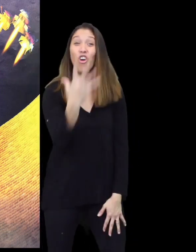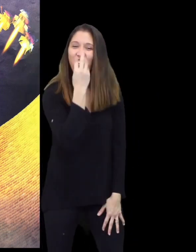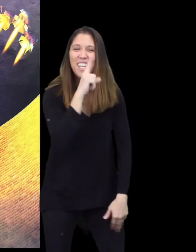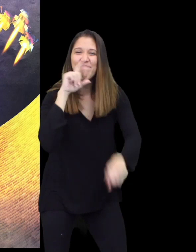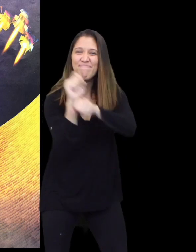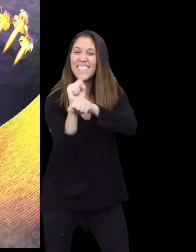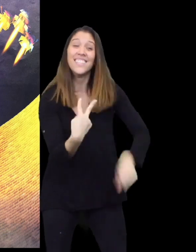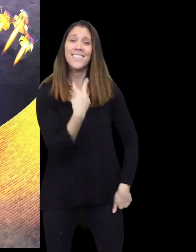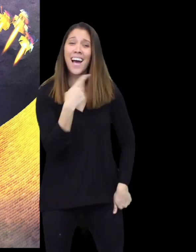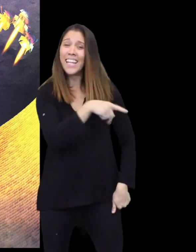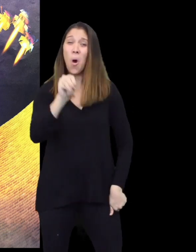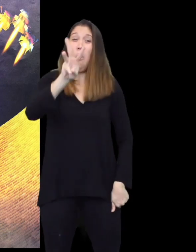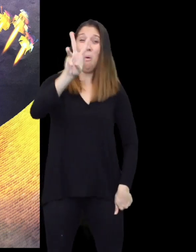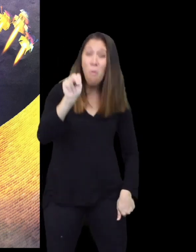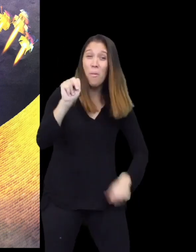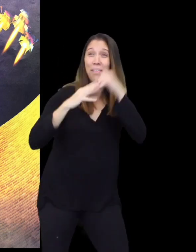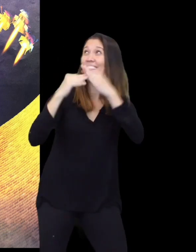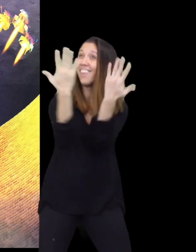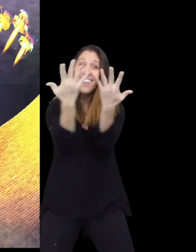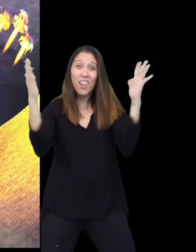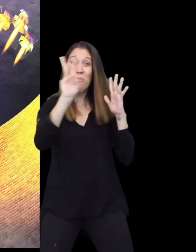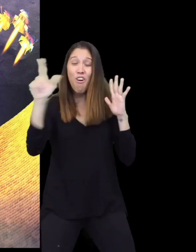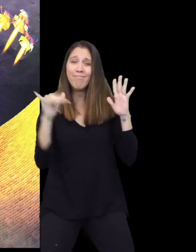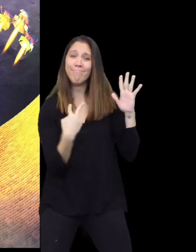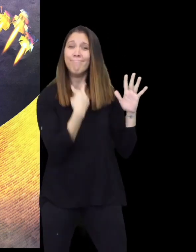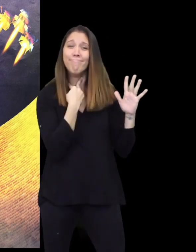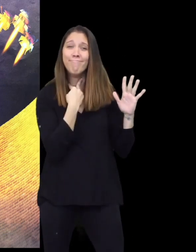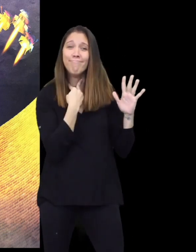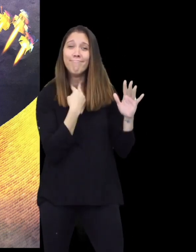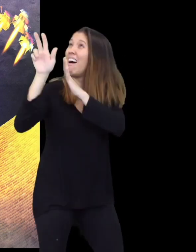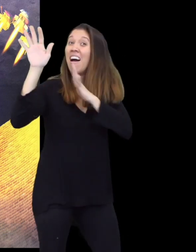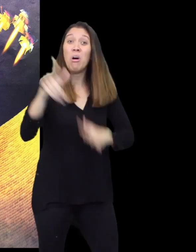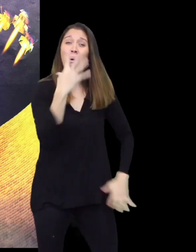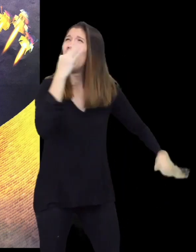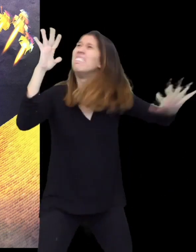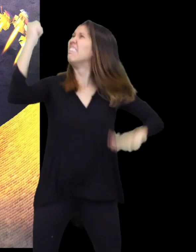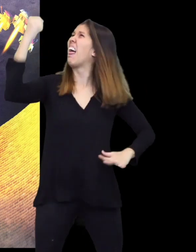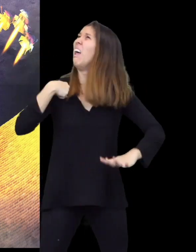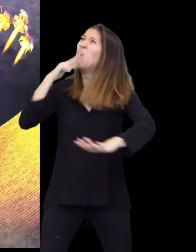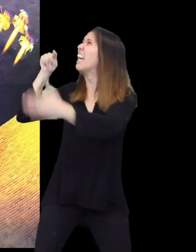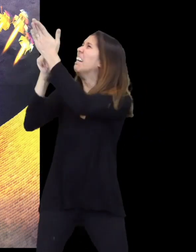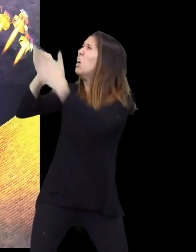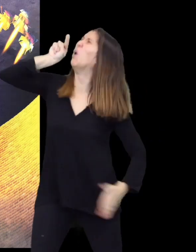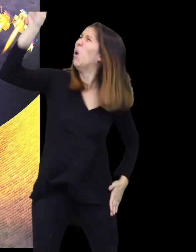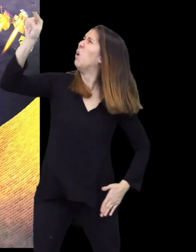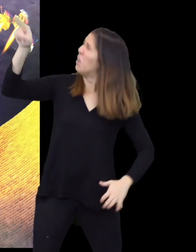The Wolf was trapped in his own self-built brick wall. He was trapped! As the three Superpigs blasted off, the Wolf shouted, I'll get you, little pigs!